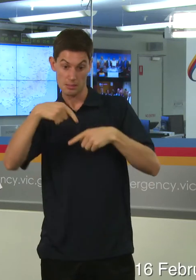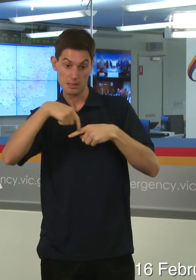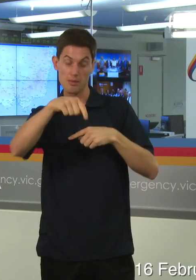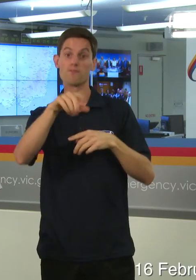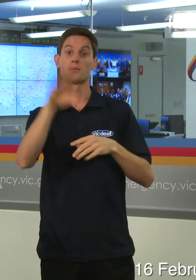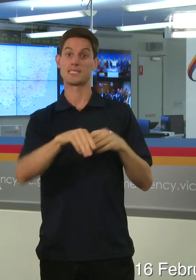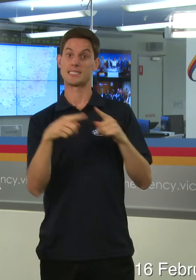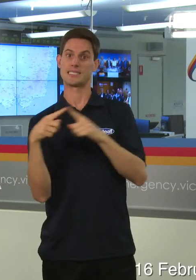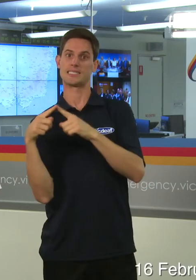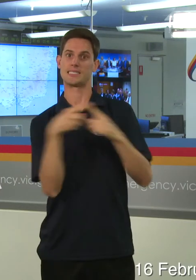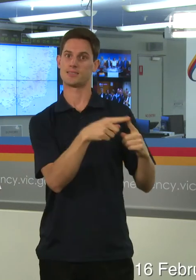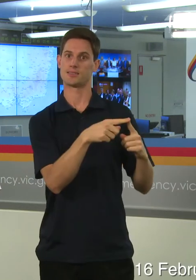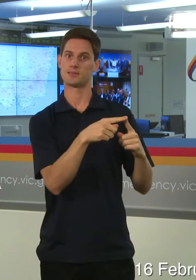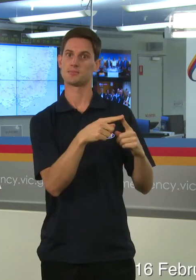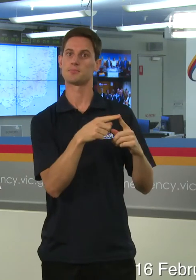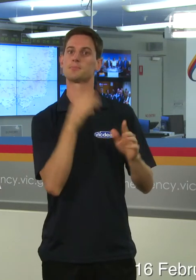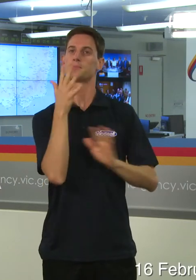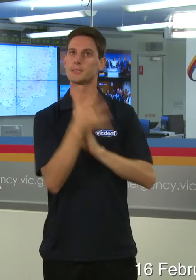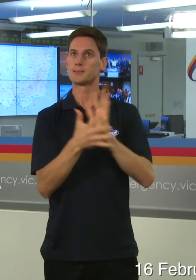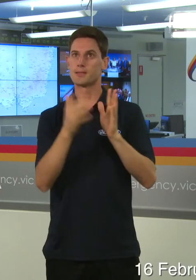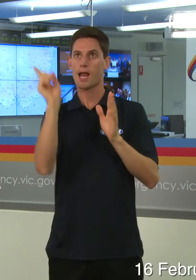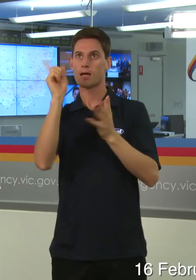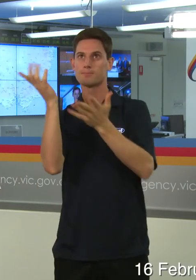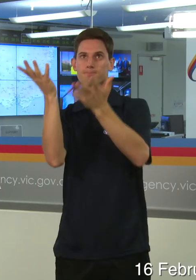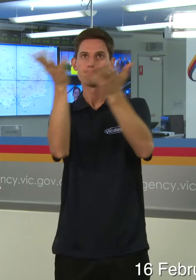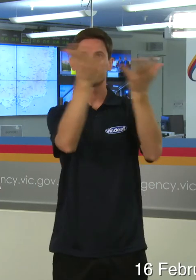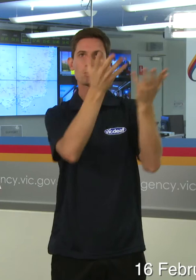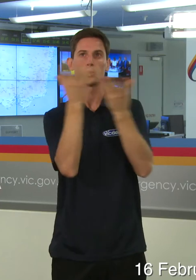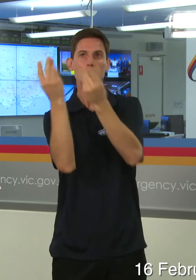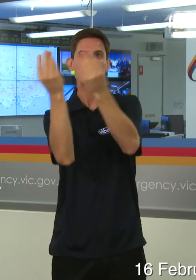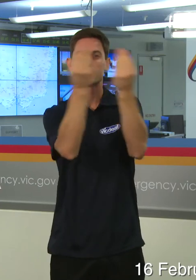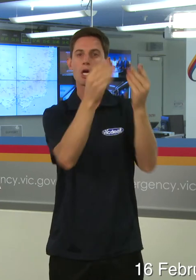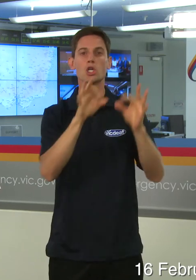that means we've got a more moist atmosphere it's not a as dry it's not critical dry